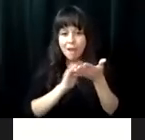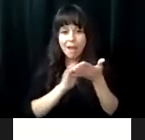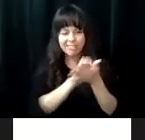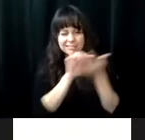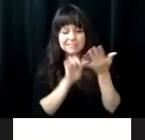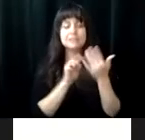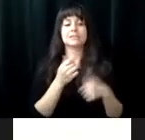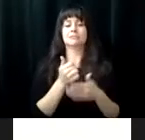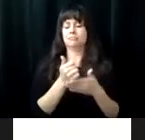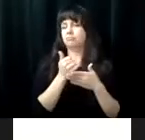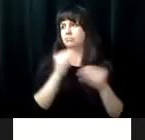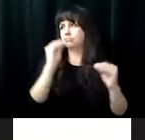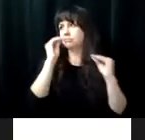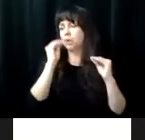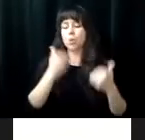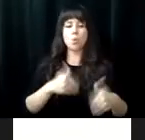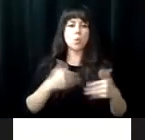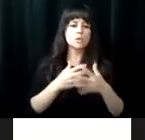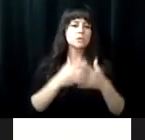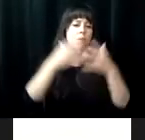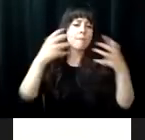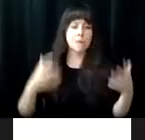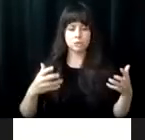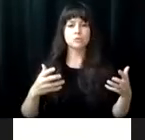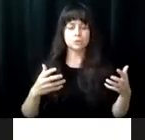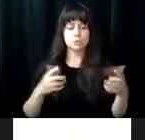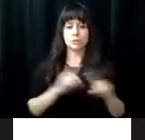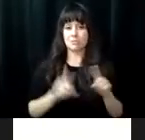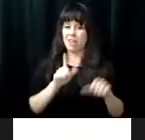computers and cooking and